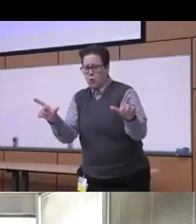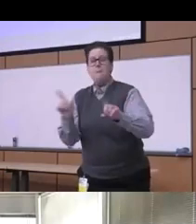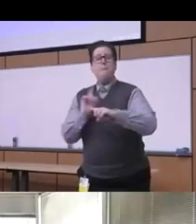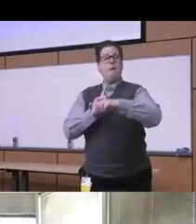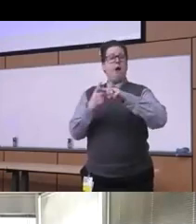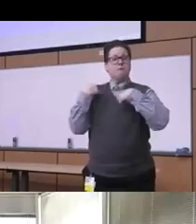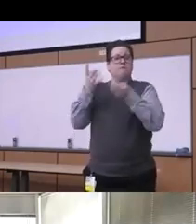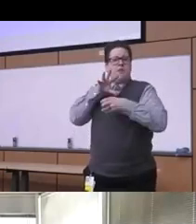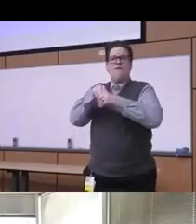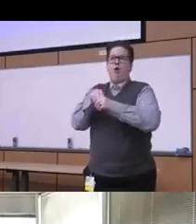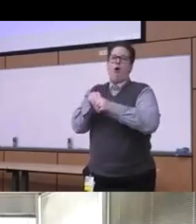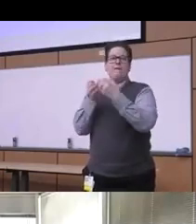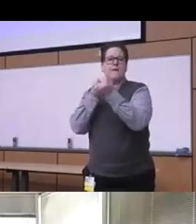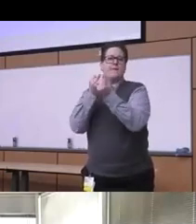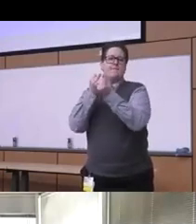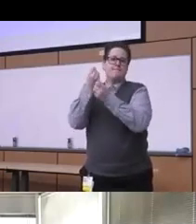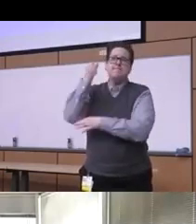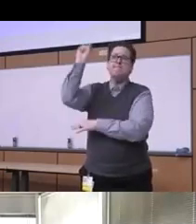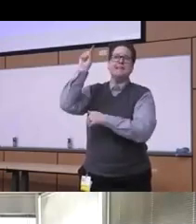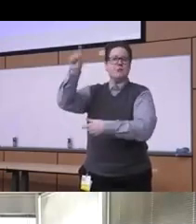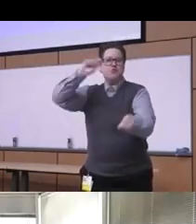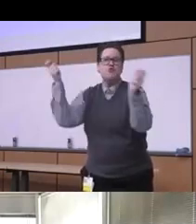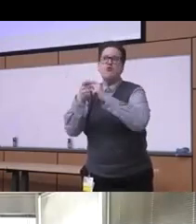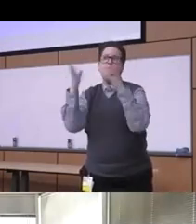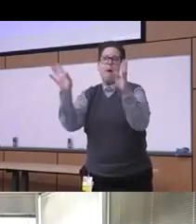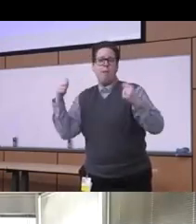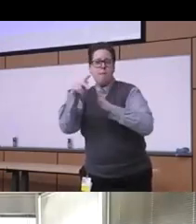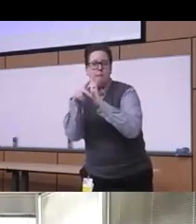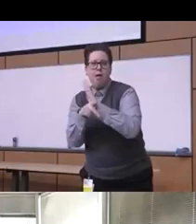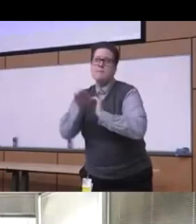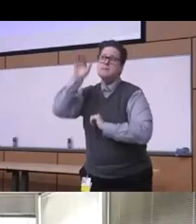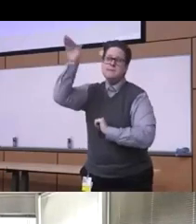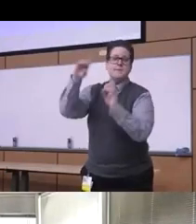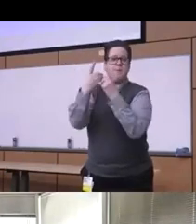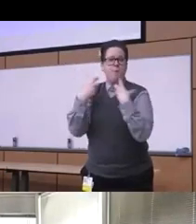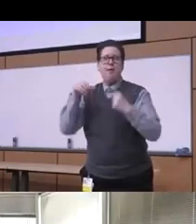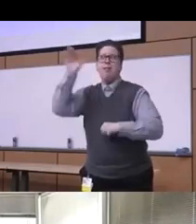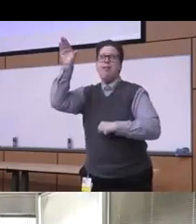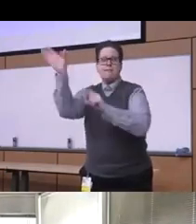the advocacy and the public health policies in the Department of Health you know in Pennsylvania here